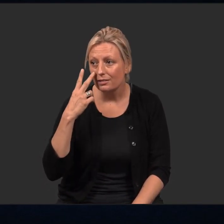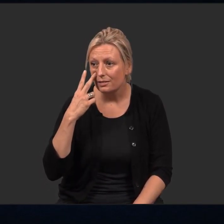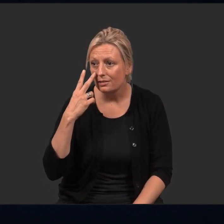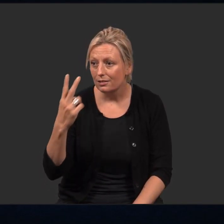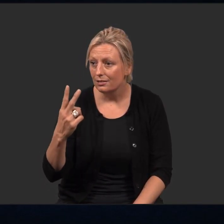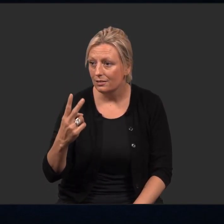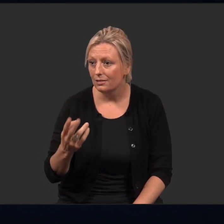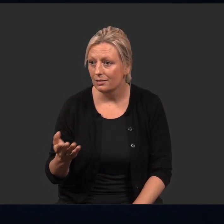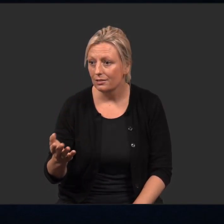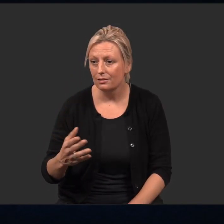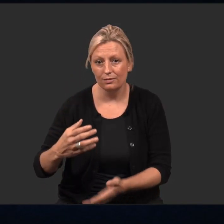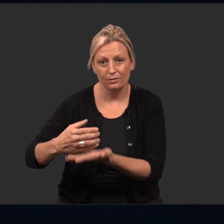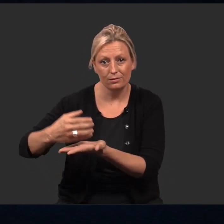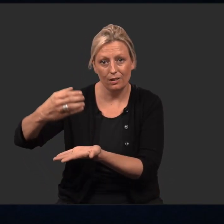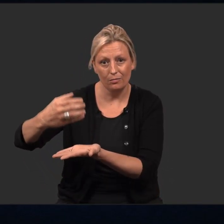and I see a cup.